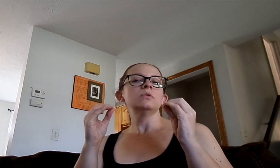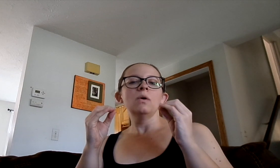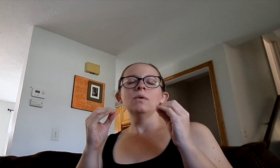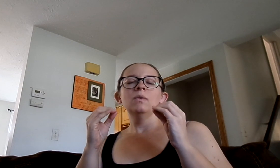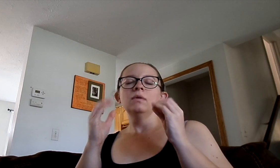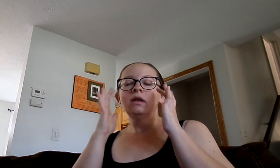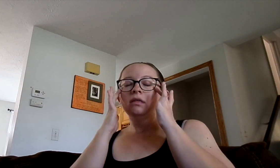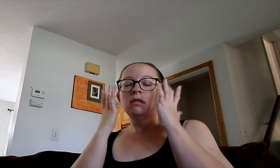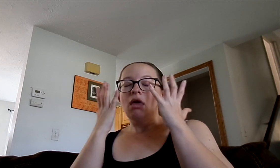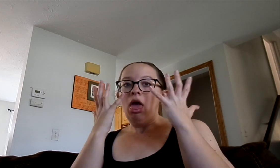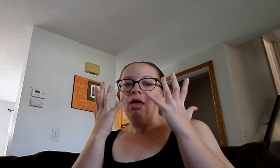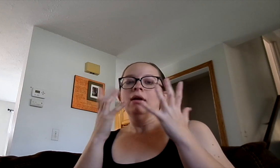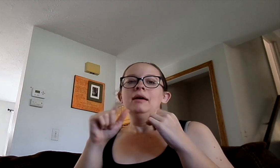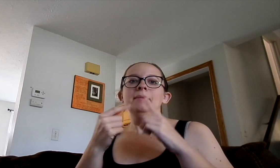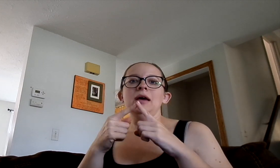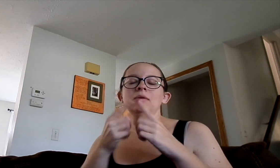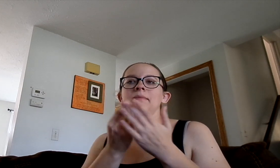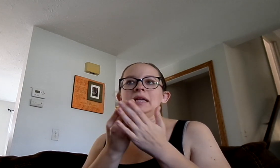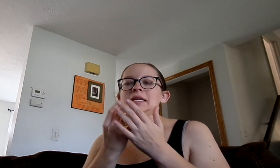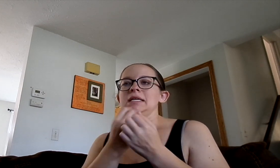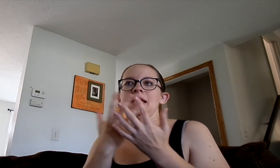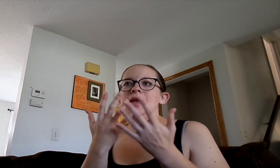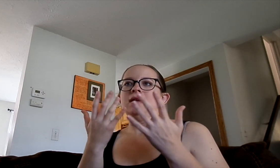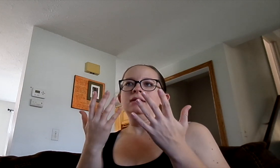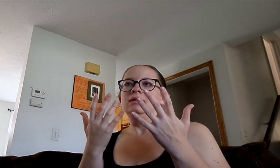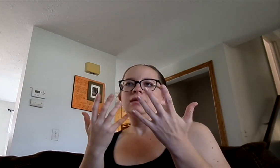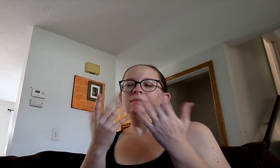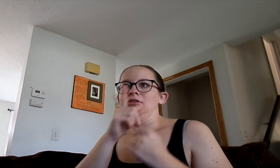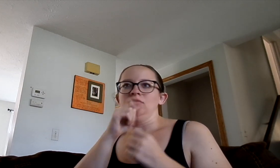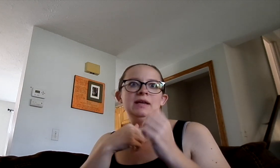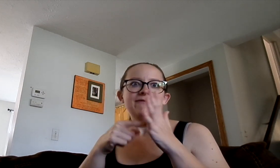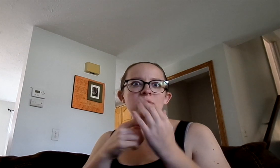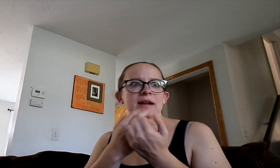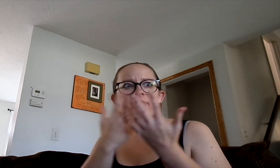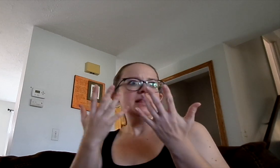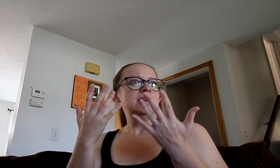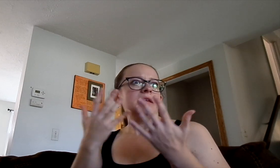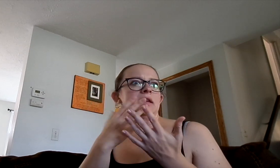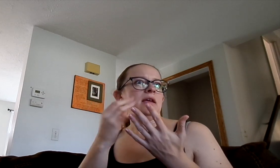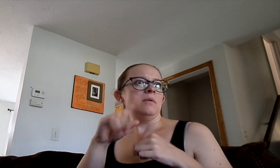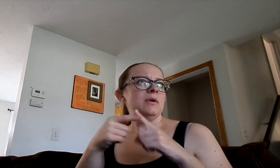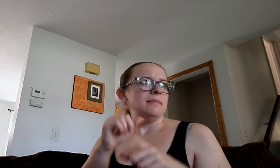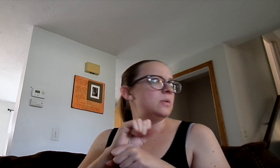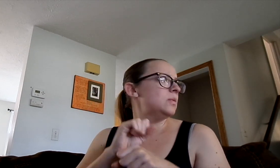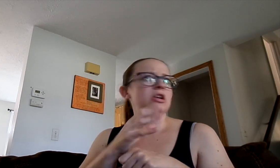so... ugh, overwhelmed. Thinking about money and making sure we can afford everything.